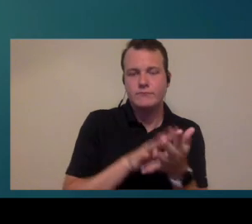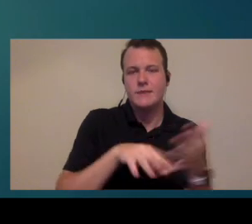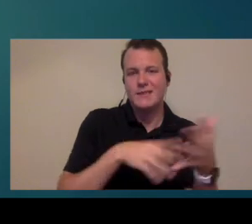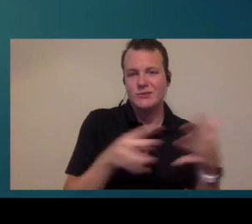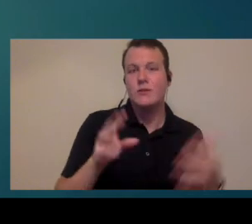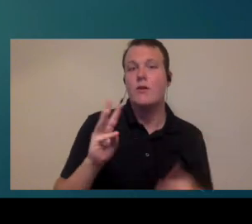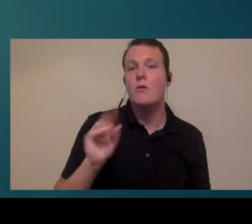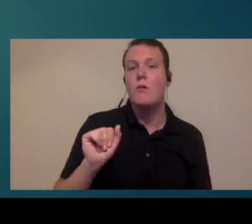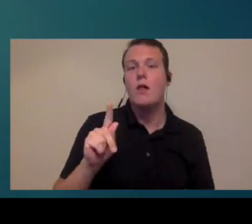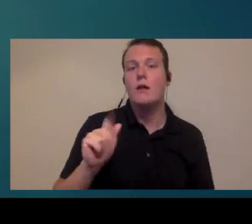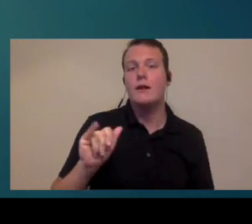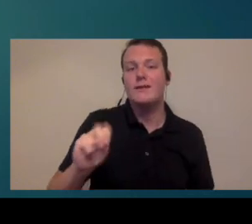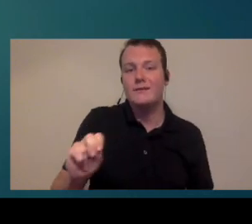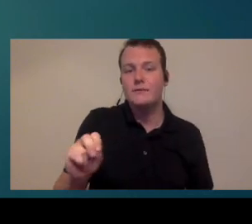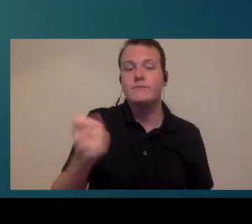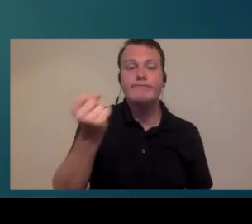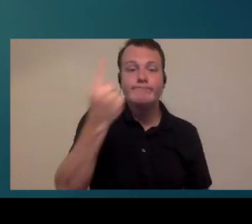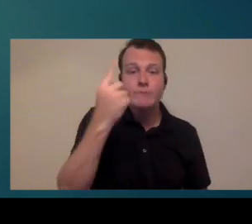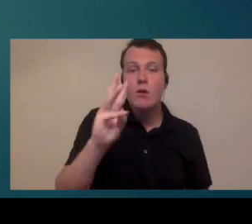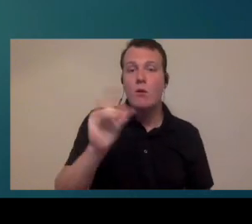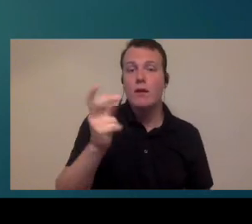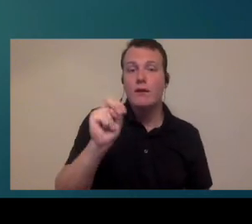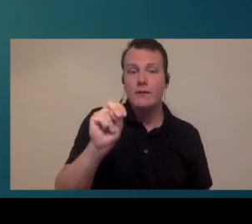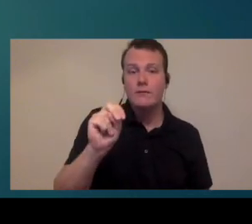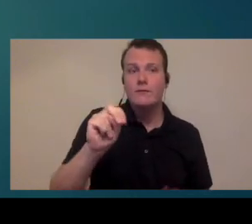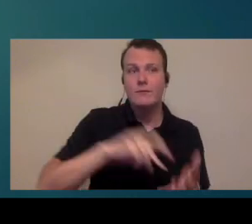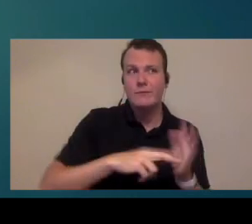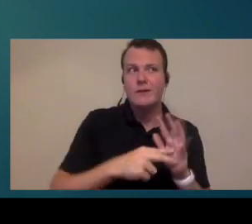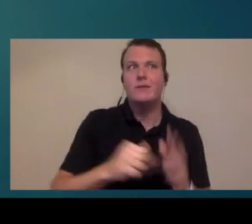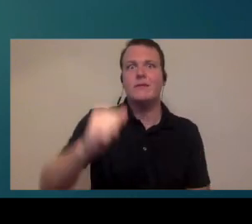gonna see walk-ins I realized that the whole idea of a lock-in is that it is